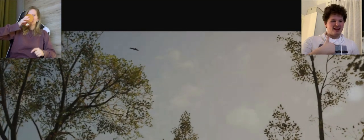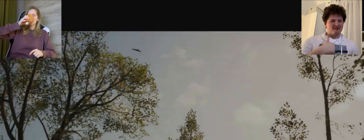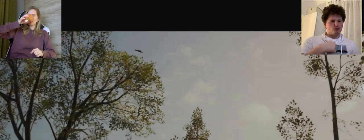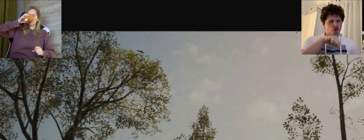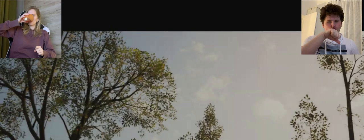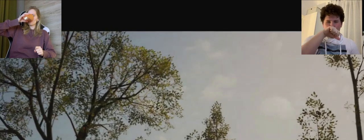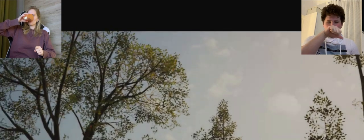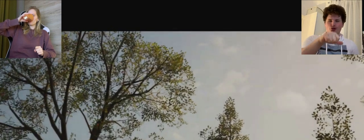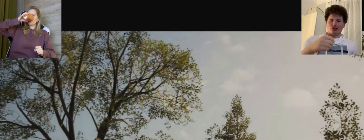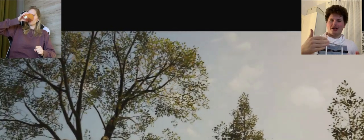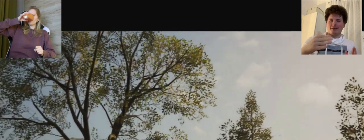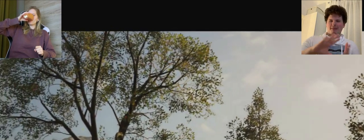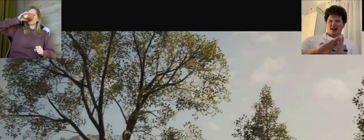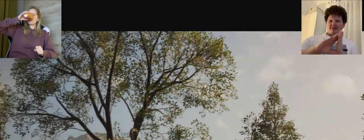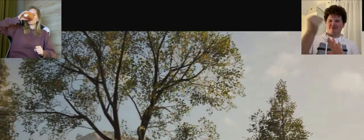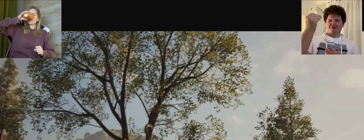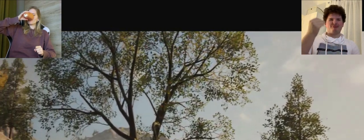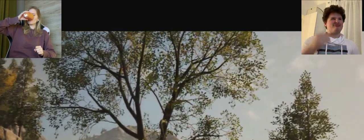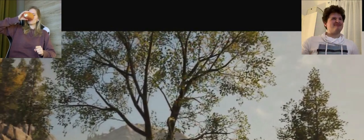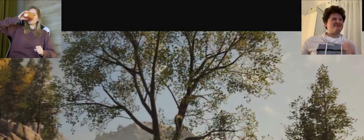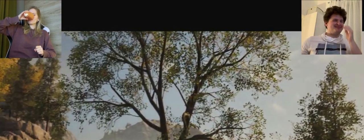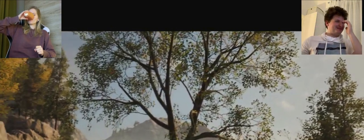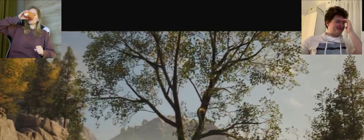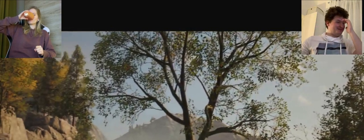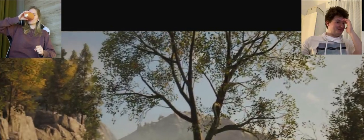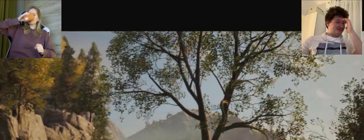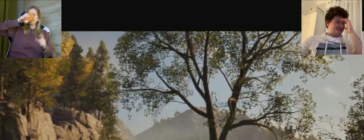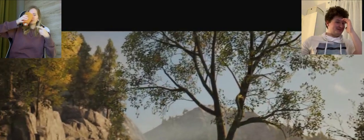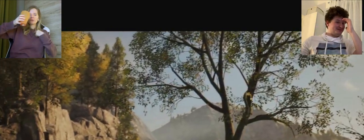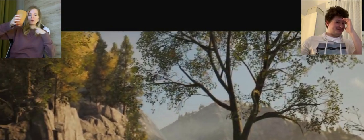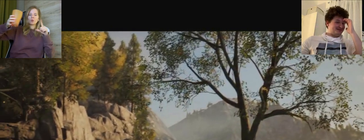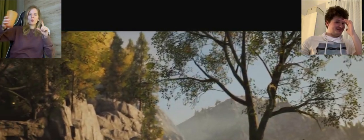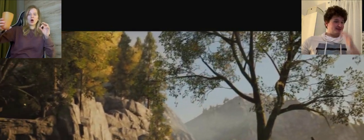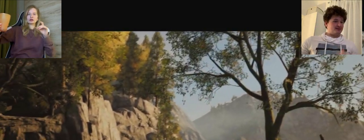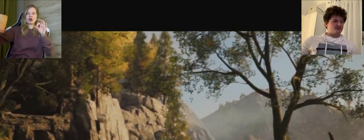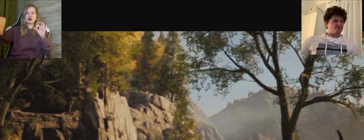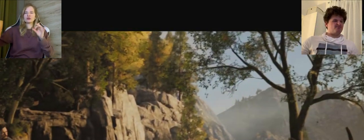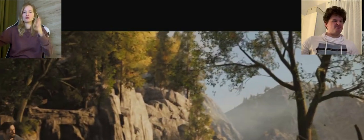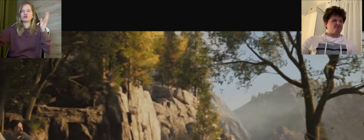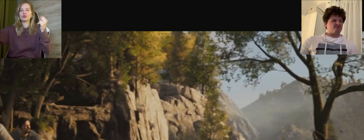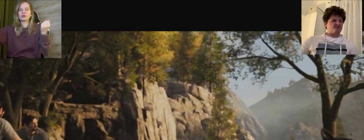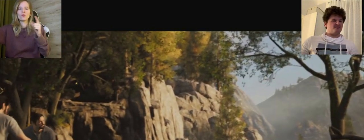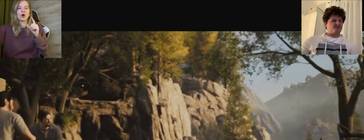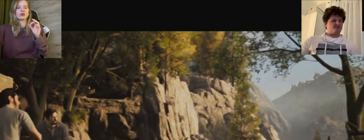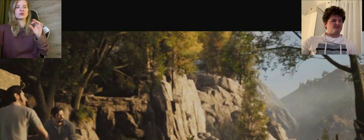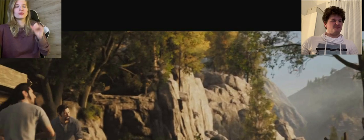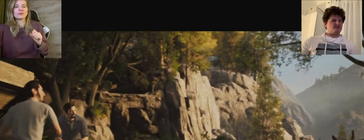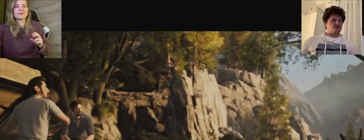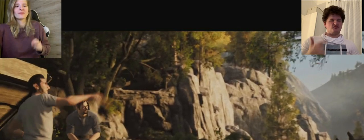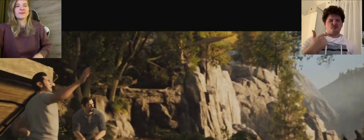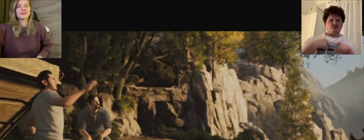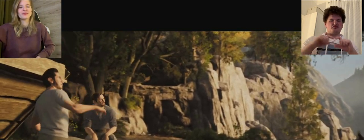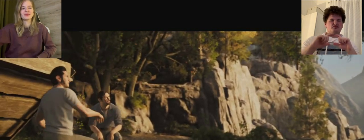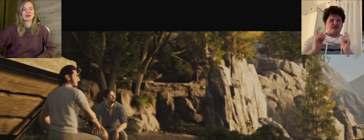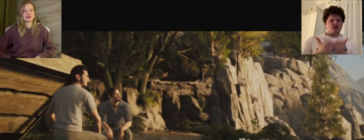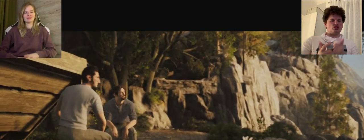A: I love eating fish! K: and I'm the most salmon. A: me? All of them